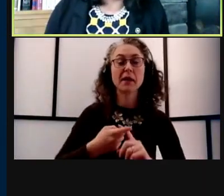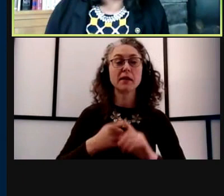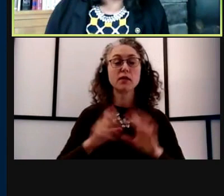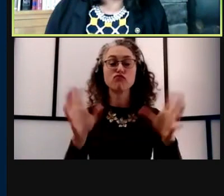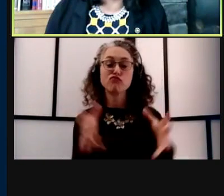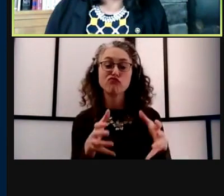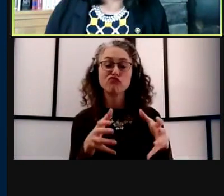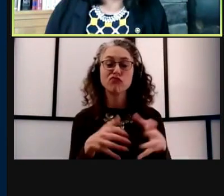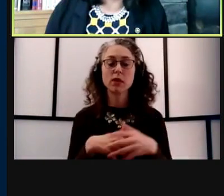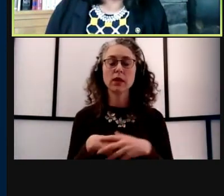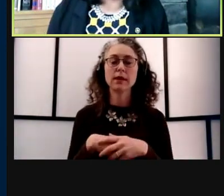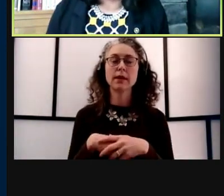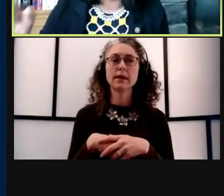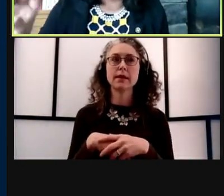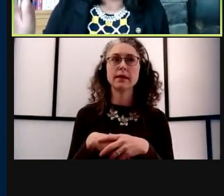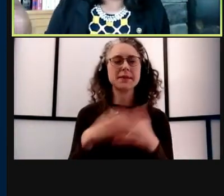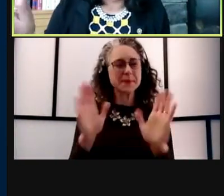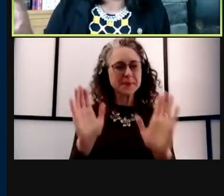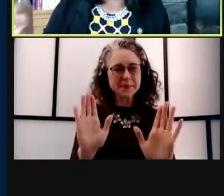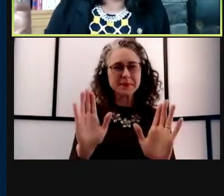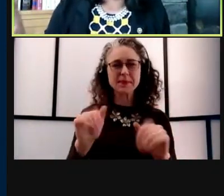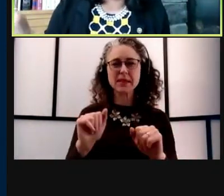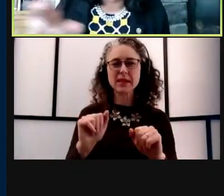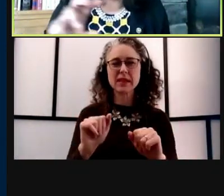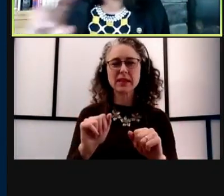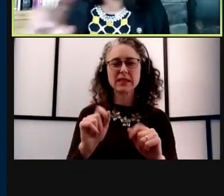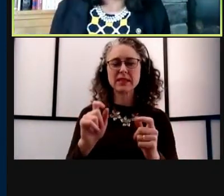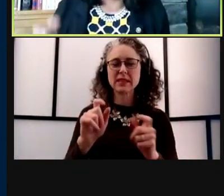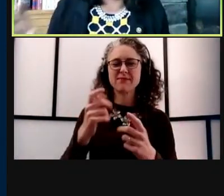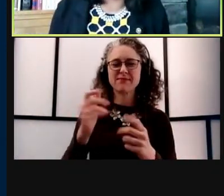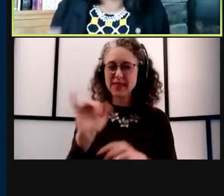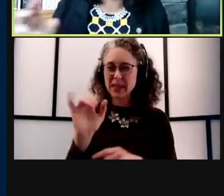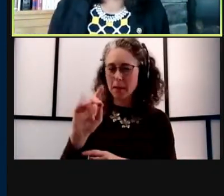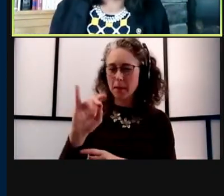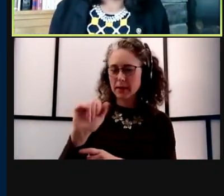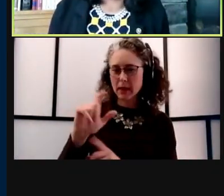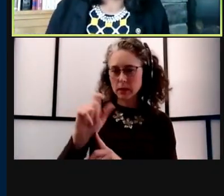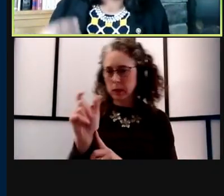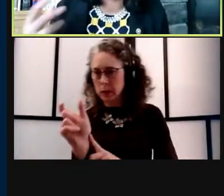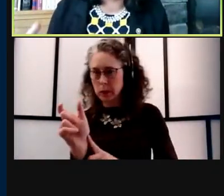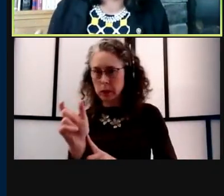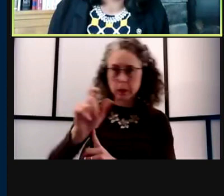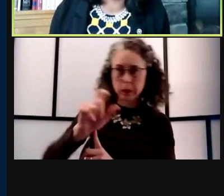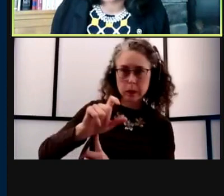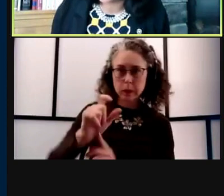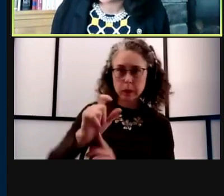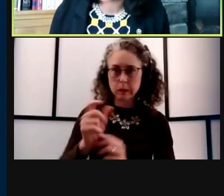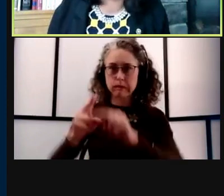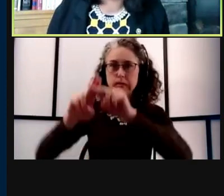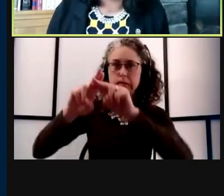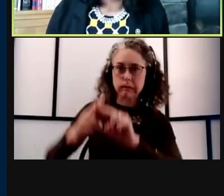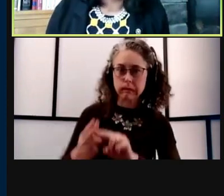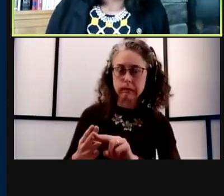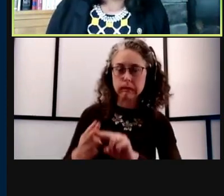And it's again it's that idea of the dial. And like everything else you do in addition to the vaccination matters for your personal risk